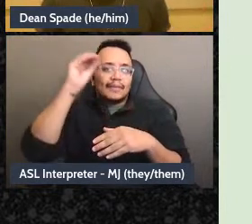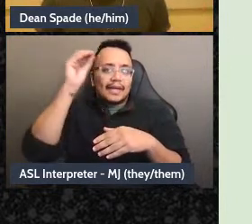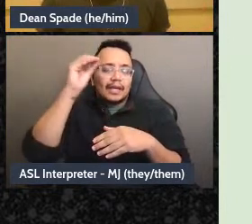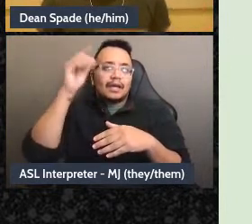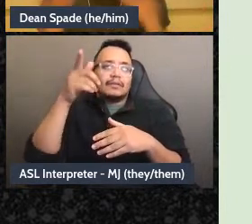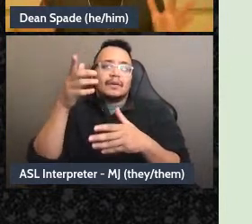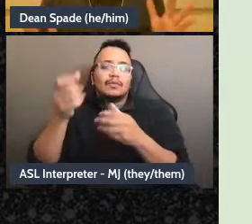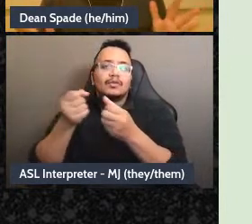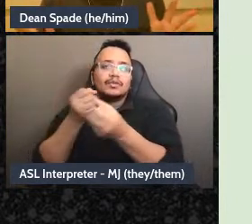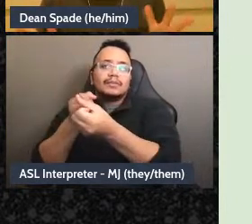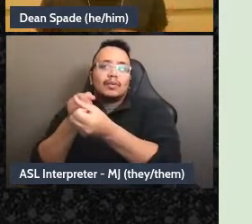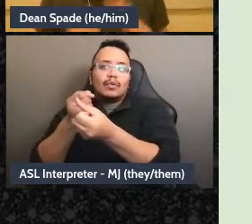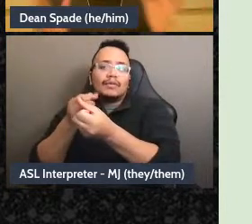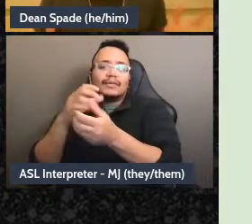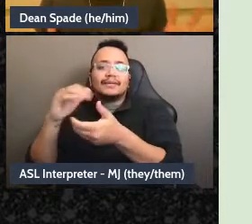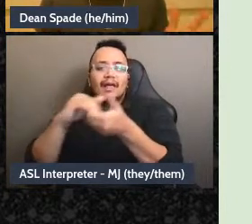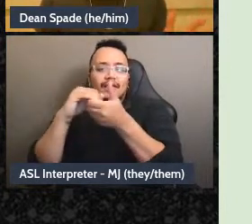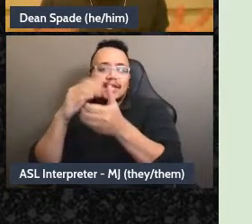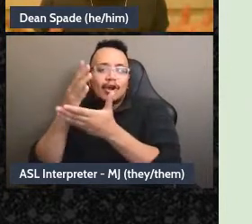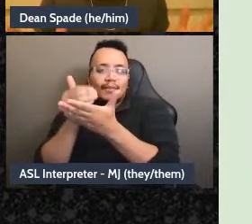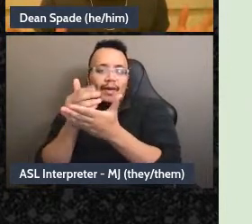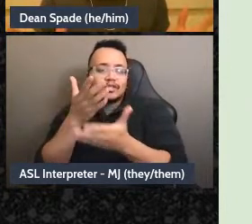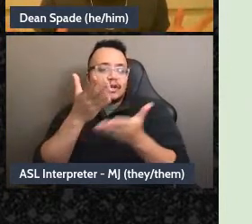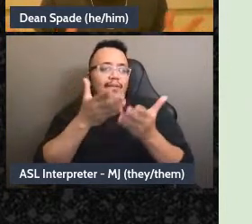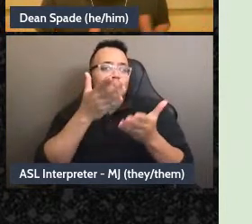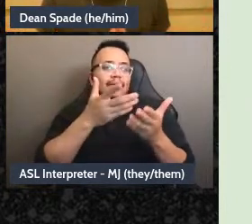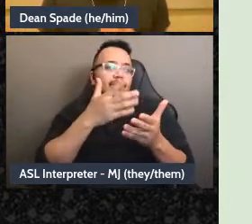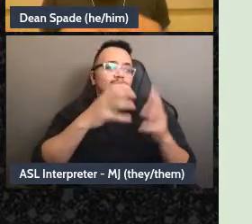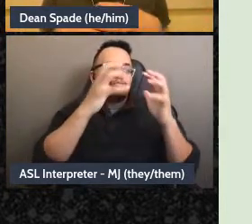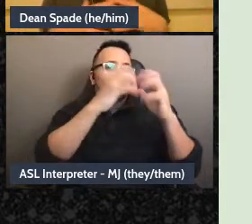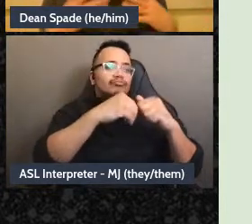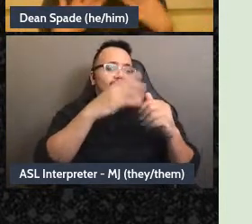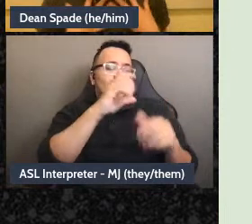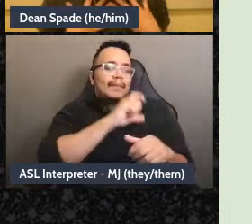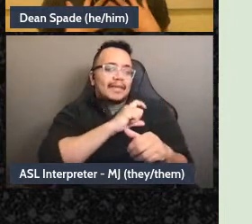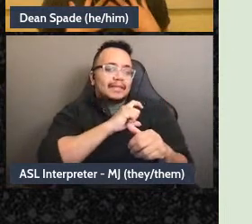and so if it's easy and obvious they just say yes and-and, you know, when I receive the email